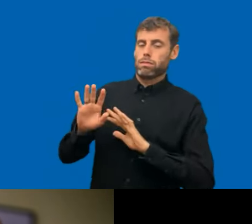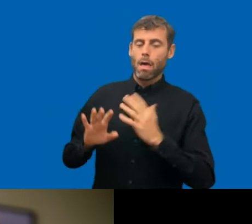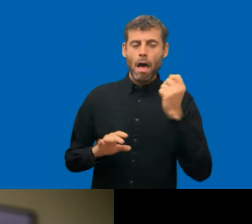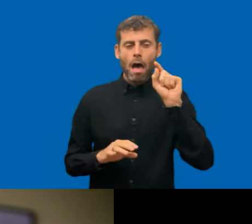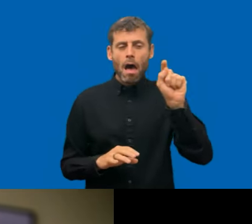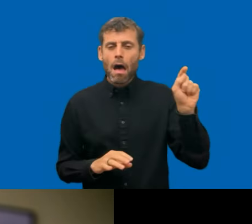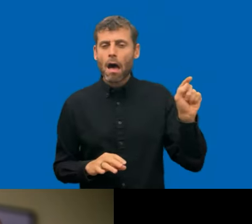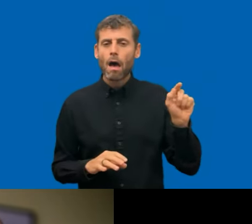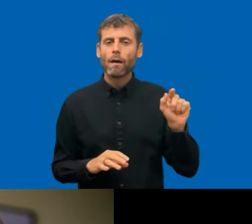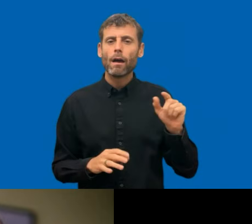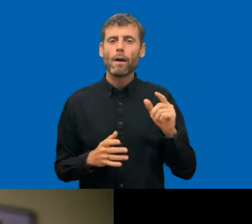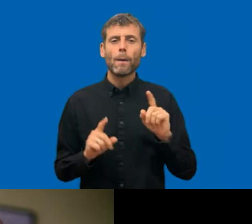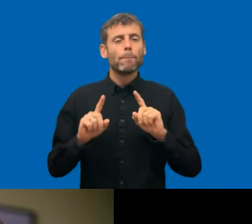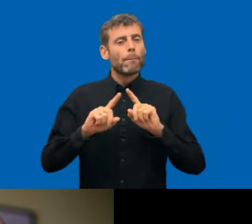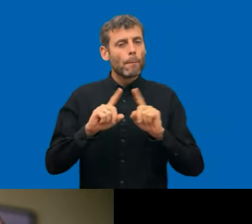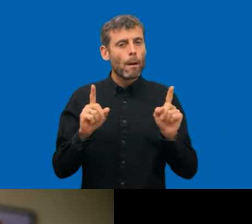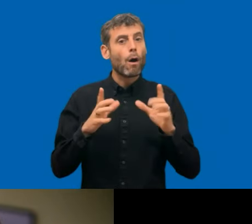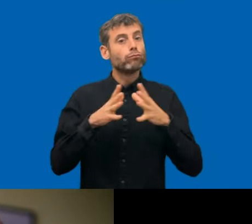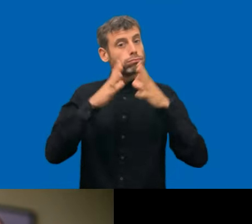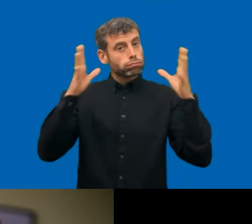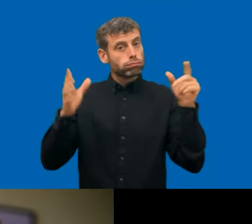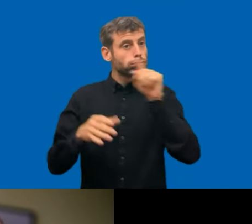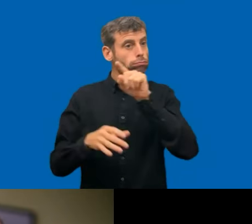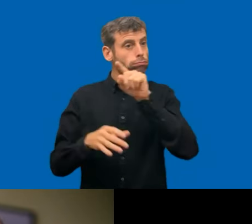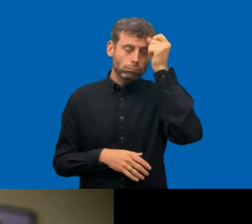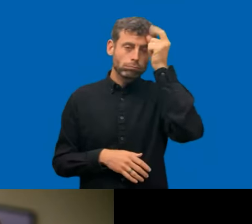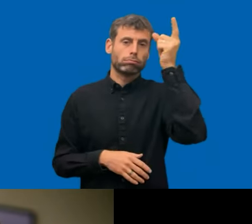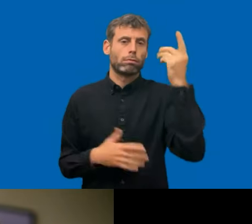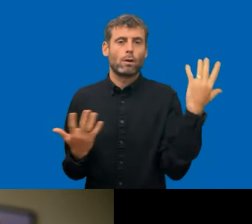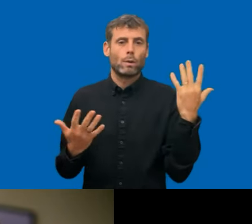of people with disabilities that they also have the right to to